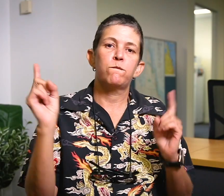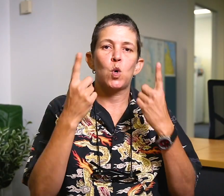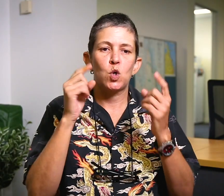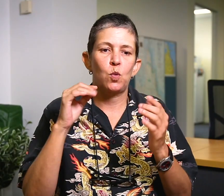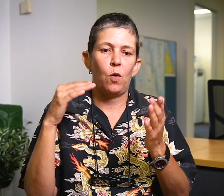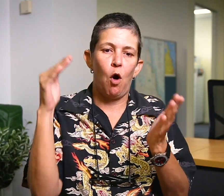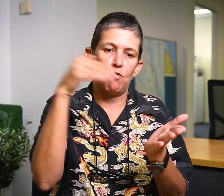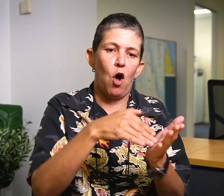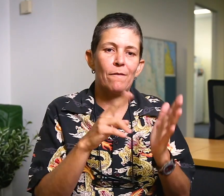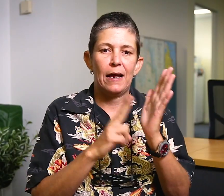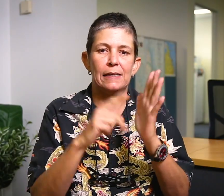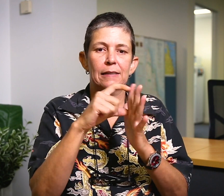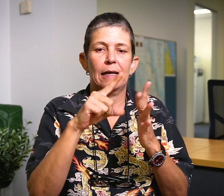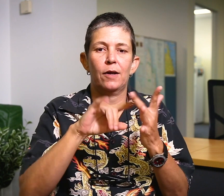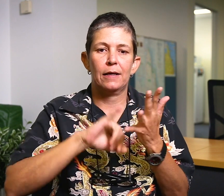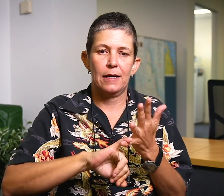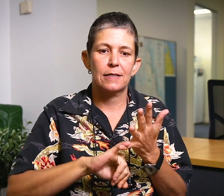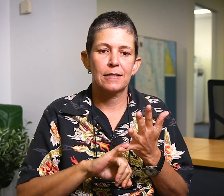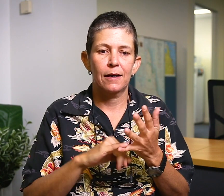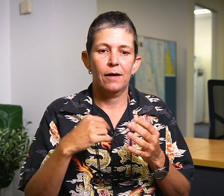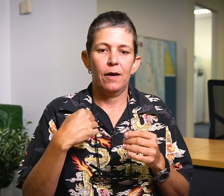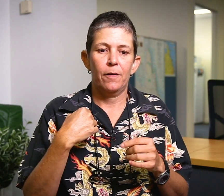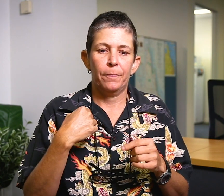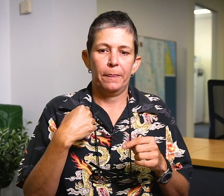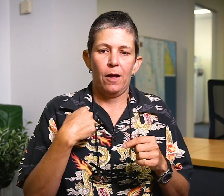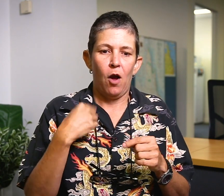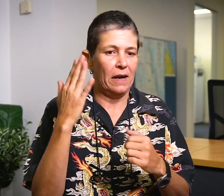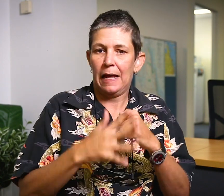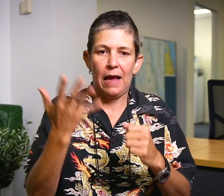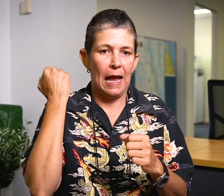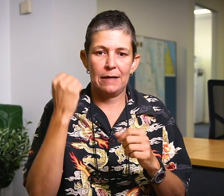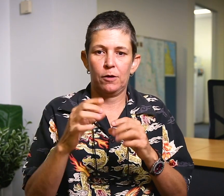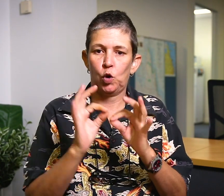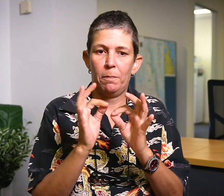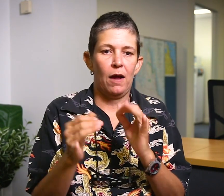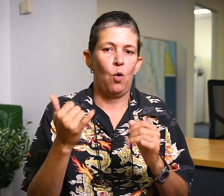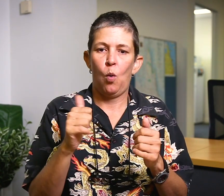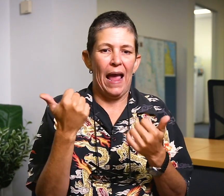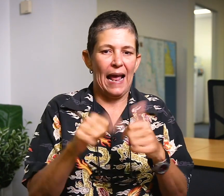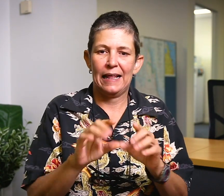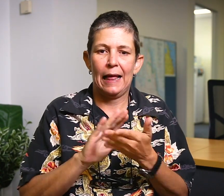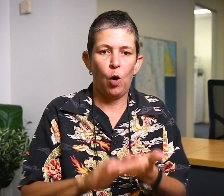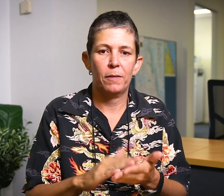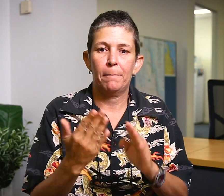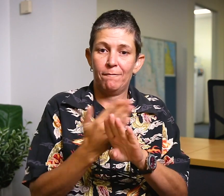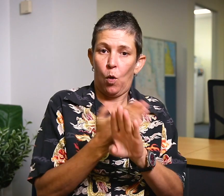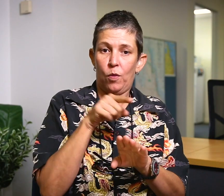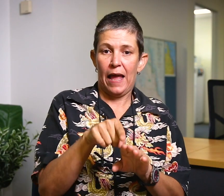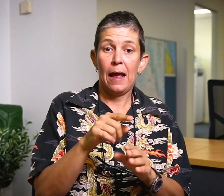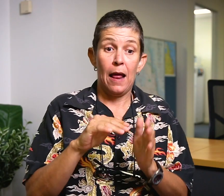When I first started with the NDIS I had never previously had use of an interpreter or received any supports